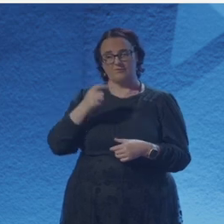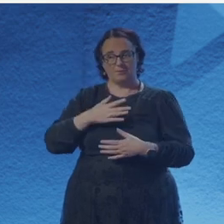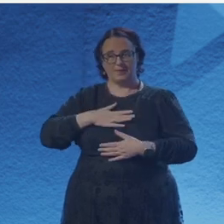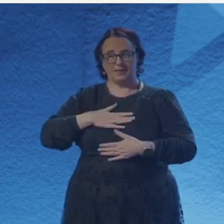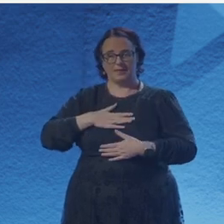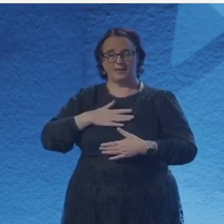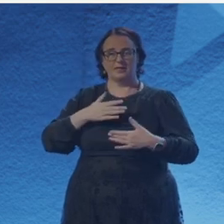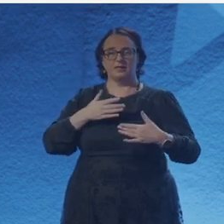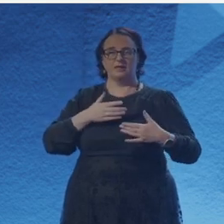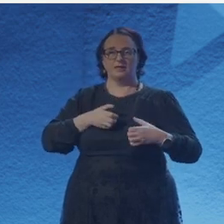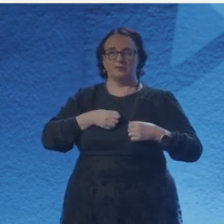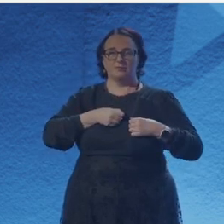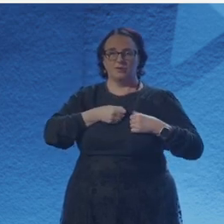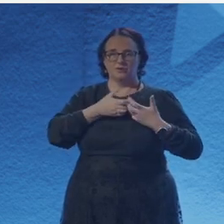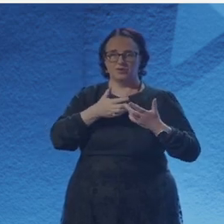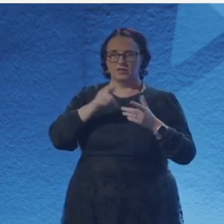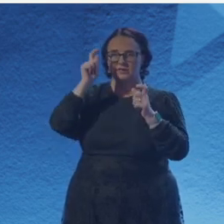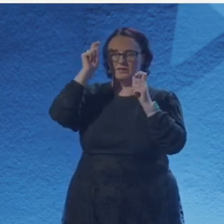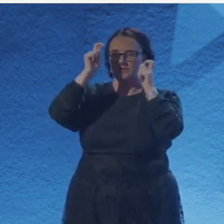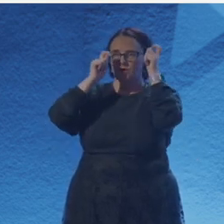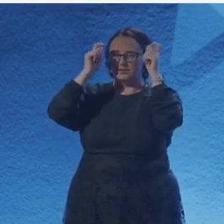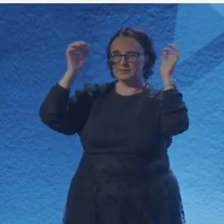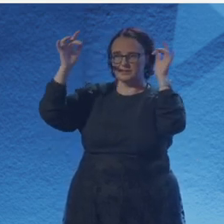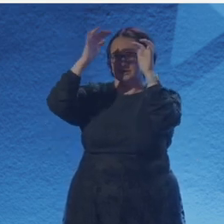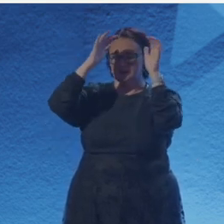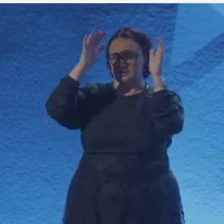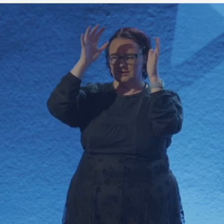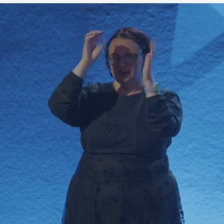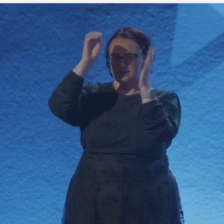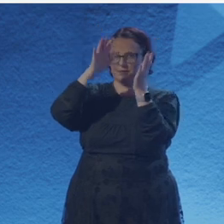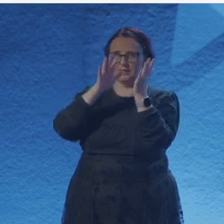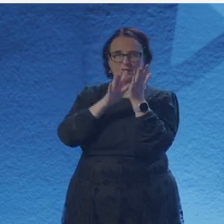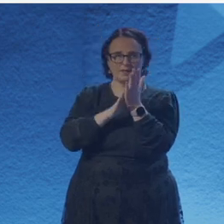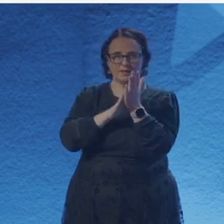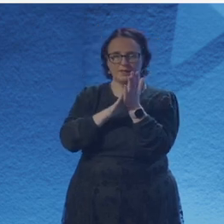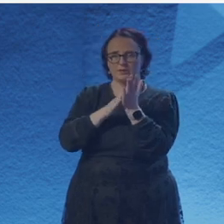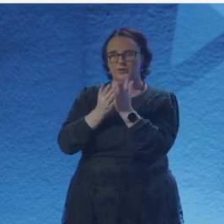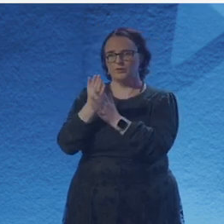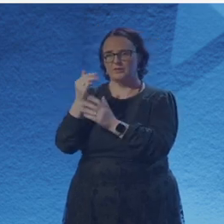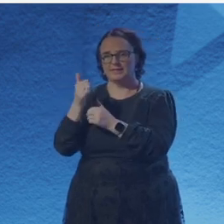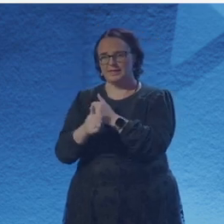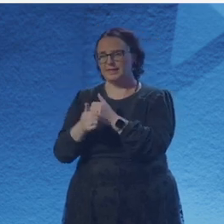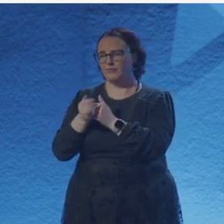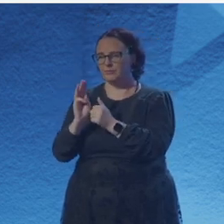That's an enormous question. But I think - I think, well, the same thing draws me to both, and I think it's ways of understanding.